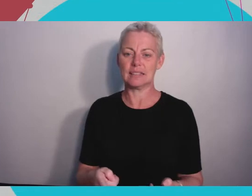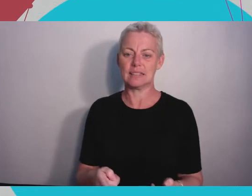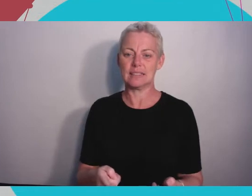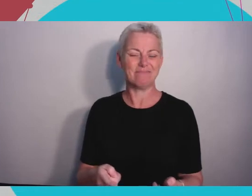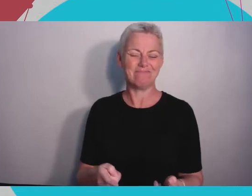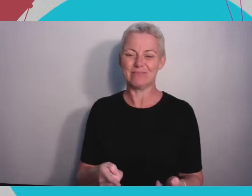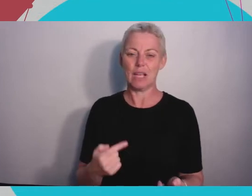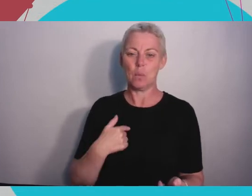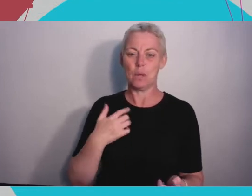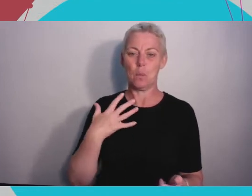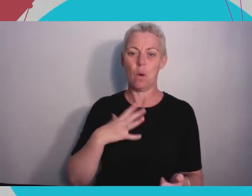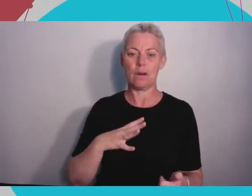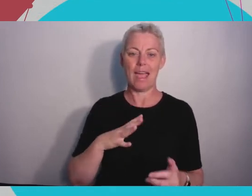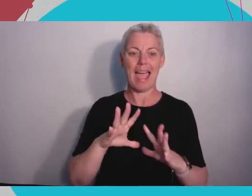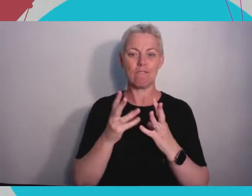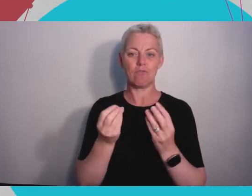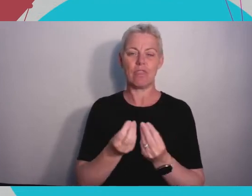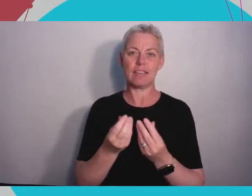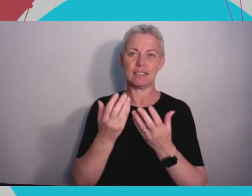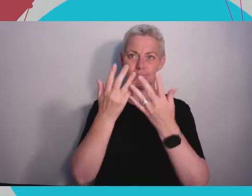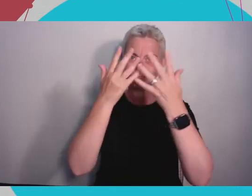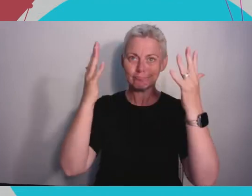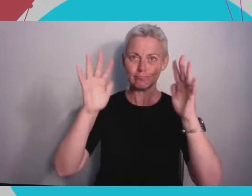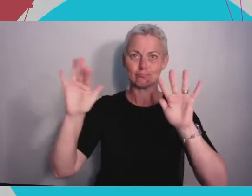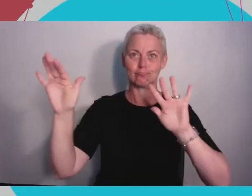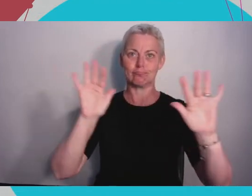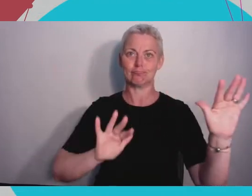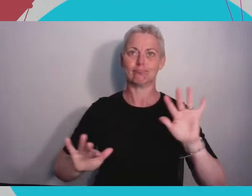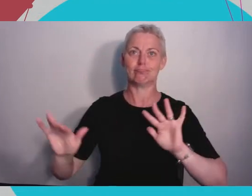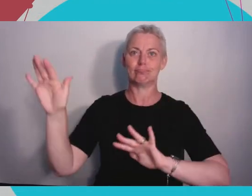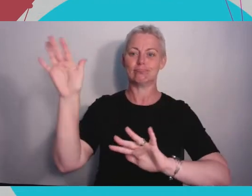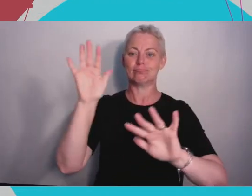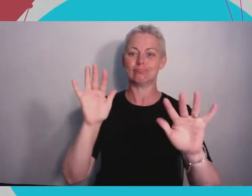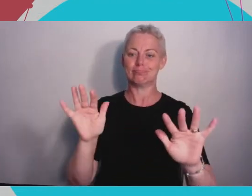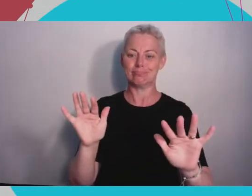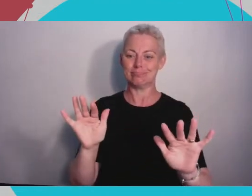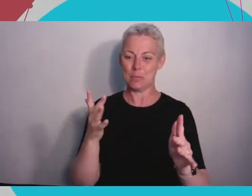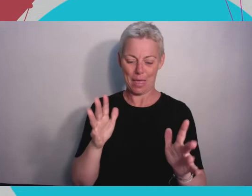the best interfaces we've ever had which is our hands. So our real aim and drive here